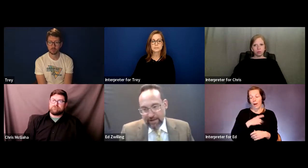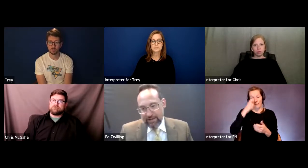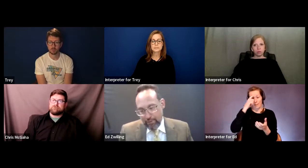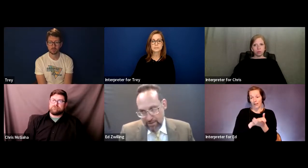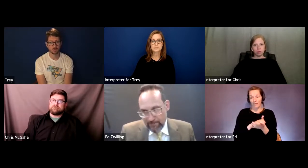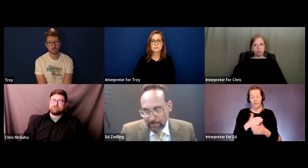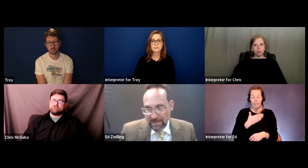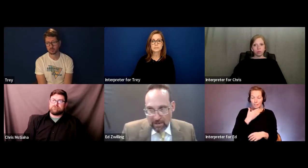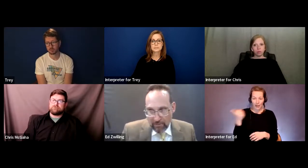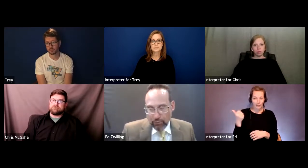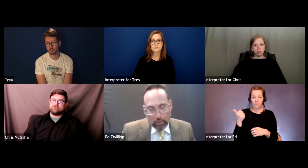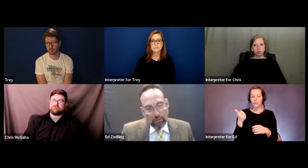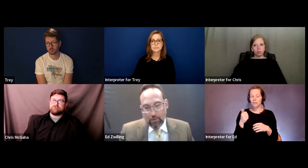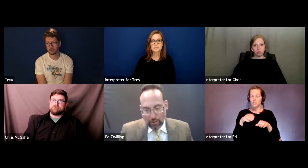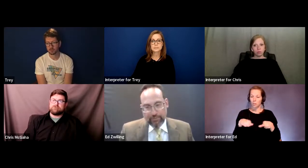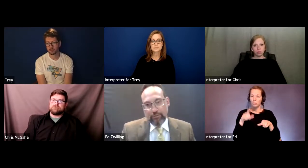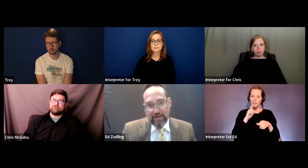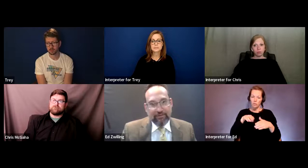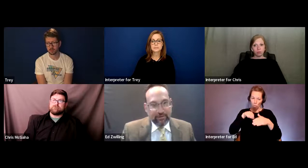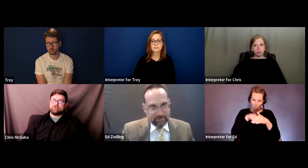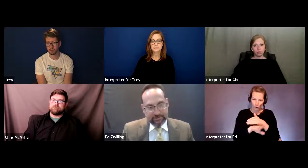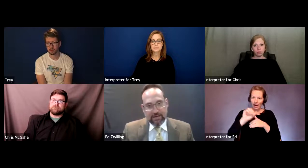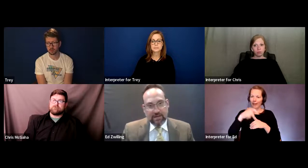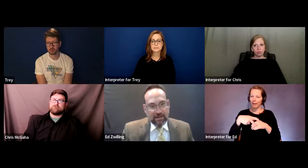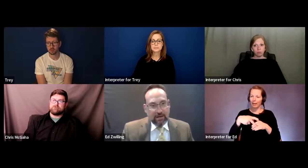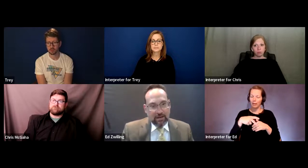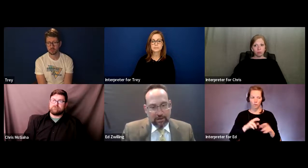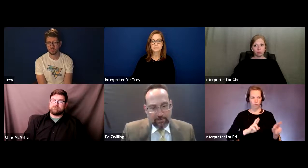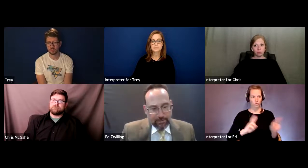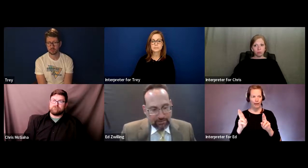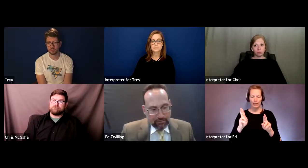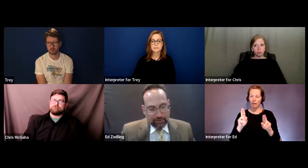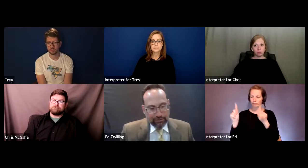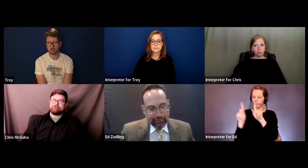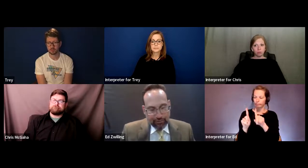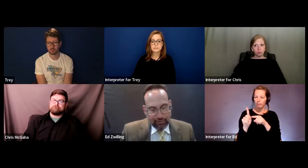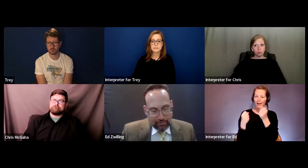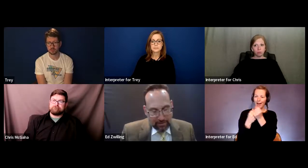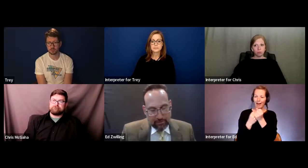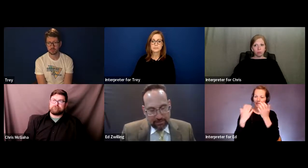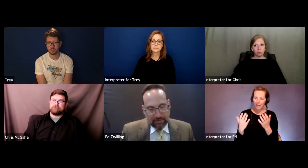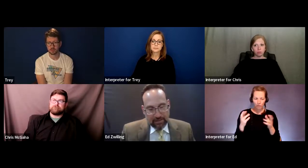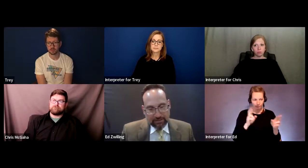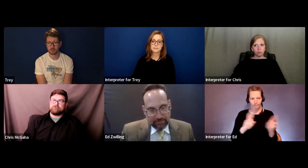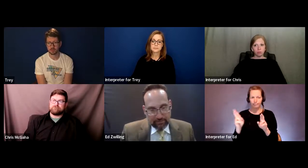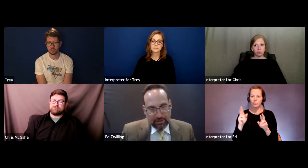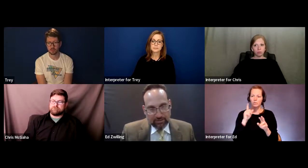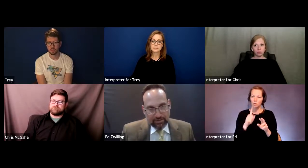for the IEP and come in well armed with advocates to ensure that your kid gets what he or she